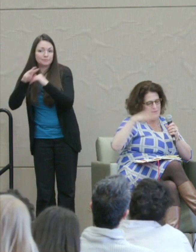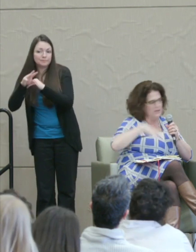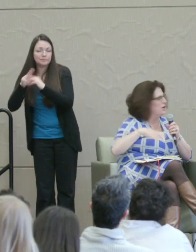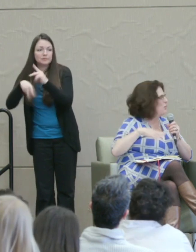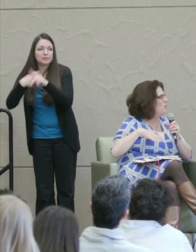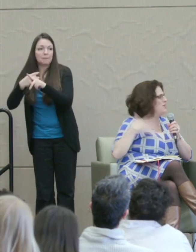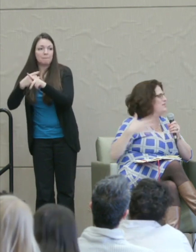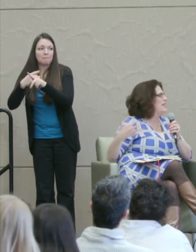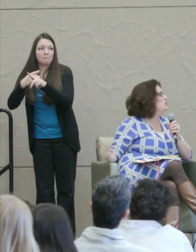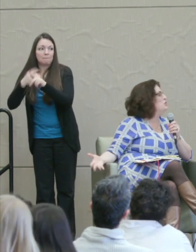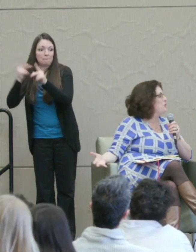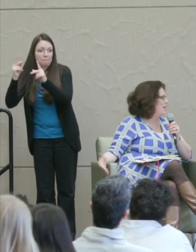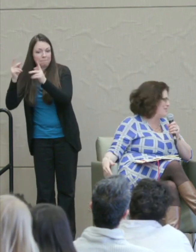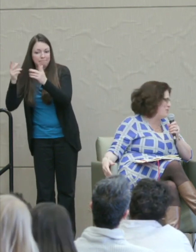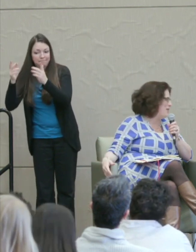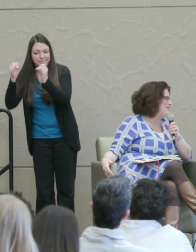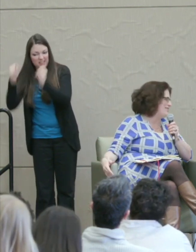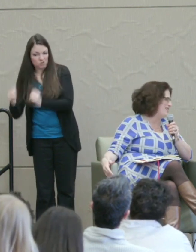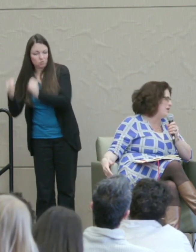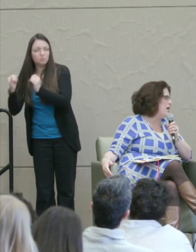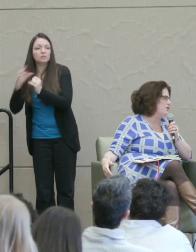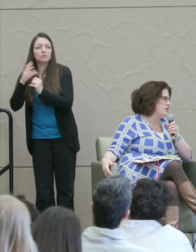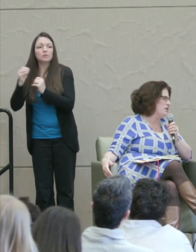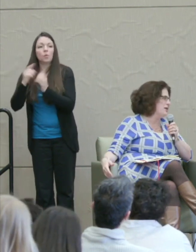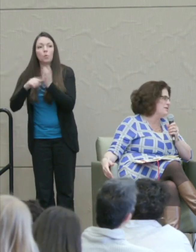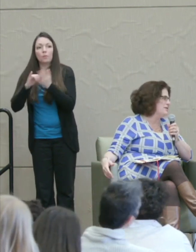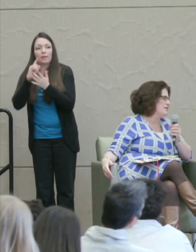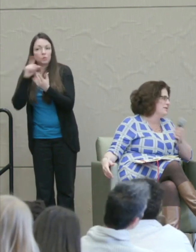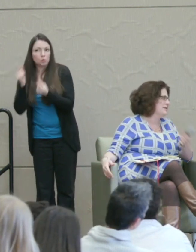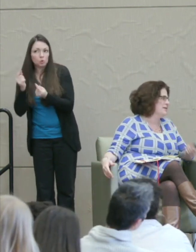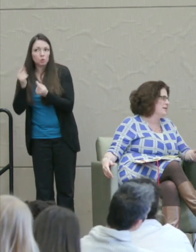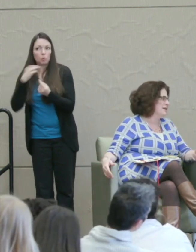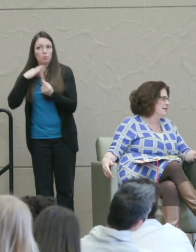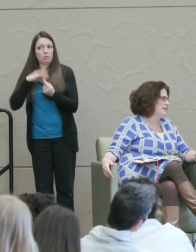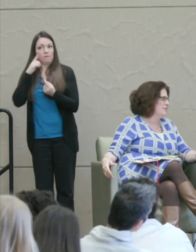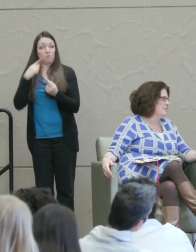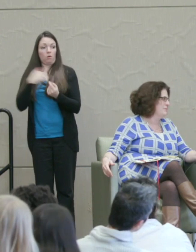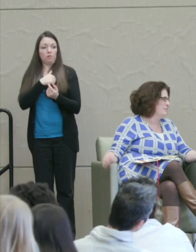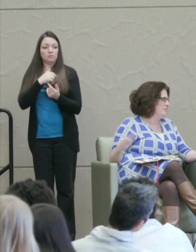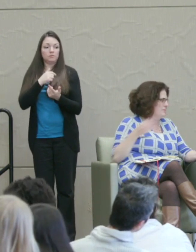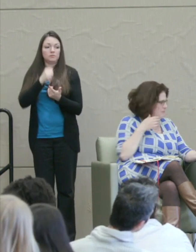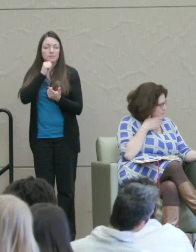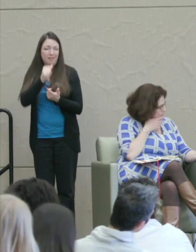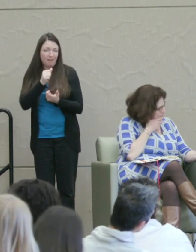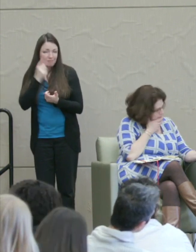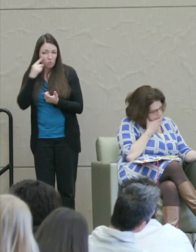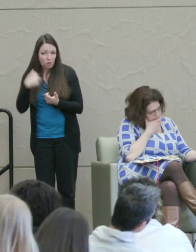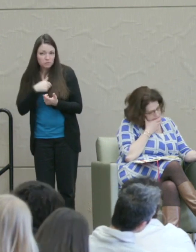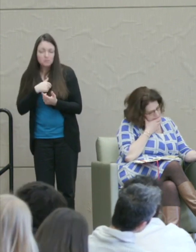And then what does that do for us and what does it not do for us? Martha Nussbaum: Yeah. Both great questions.